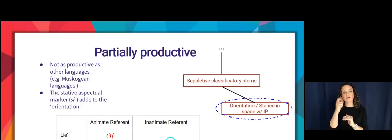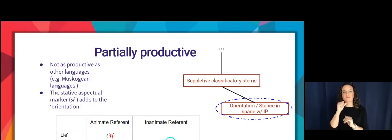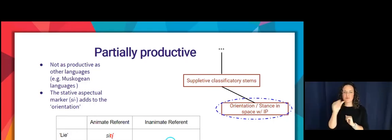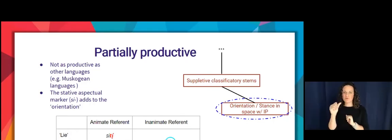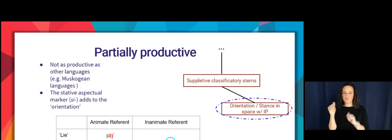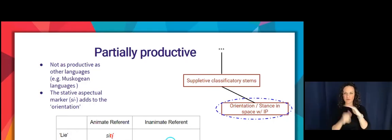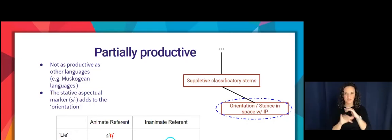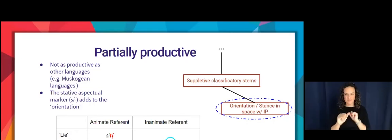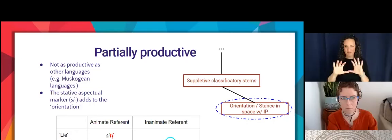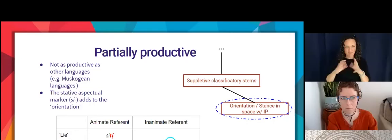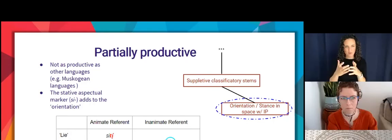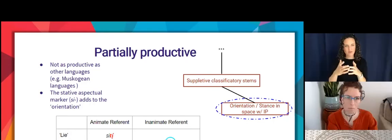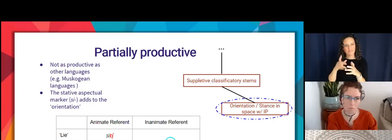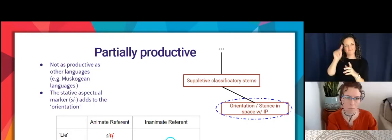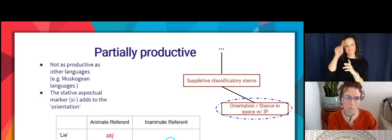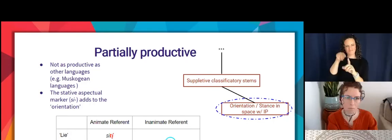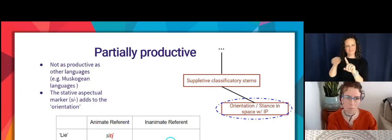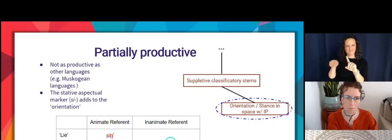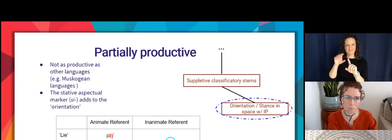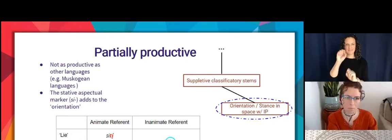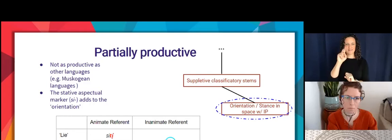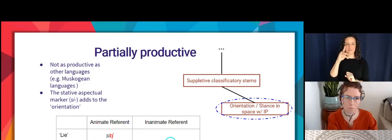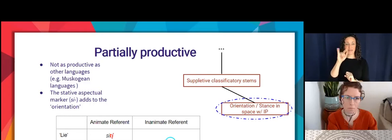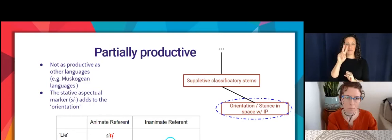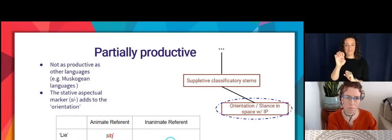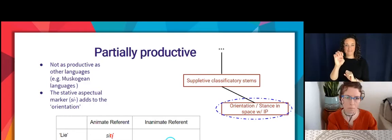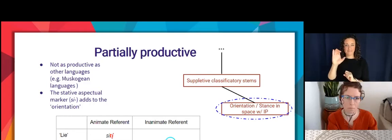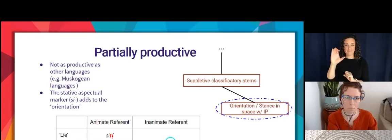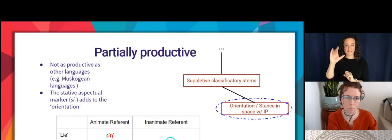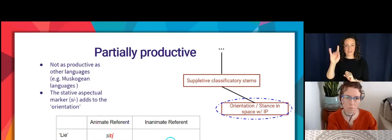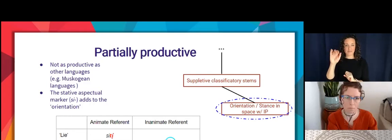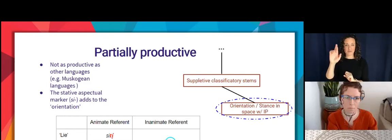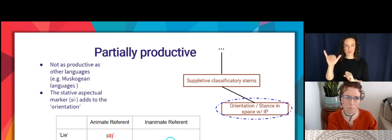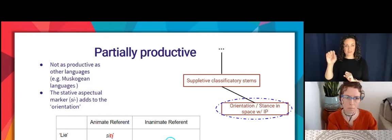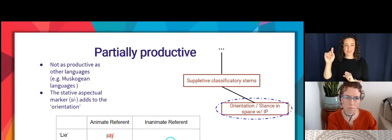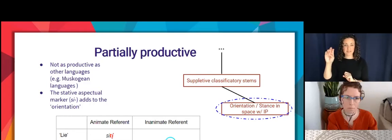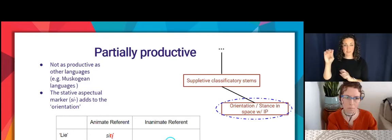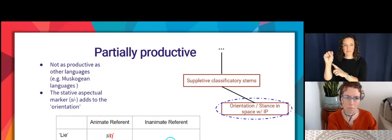of suppletive classificatory stems. They kind of like do their own thing as well, so….